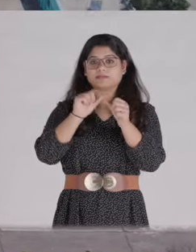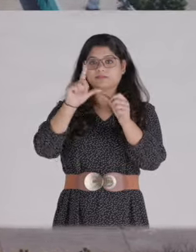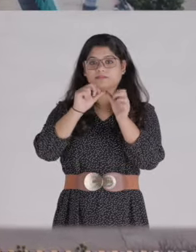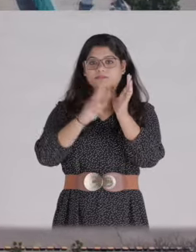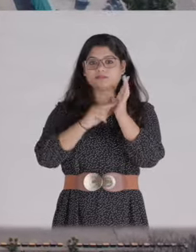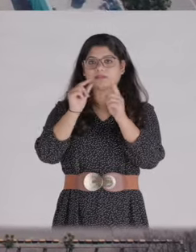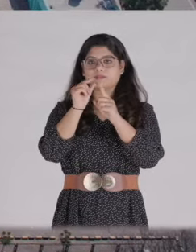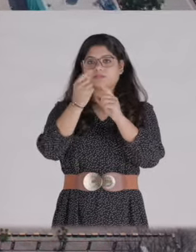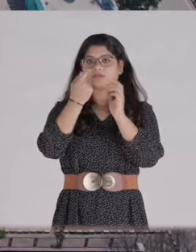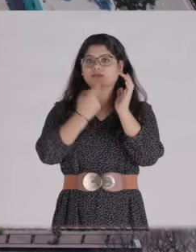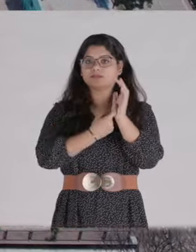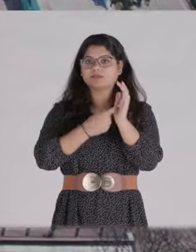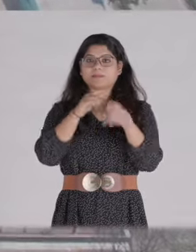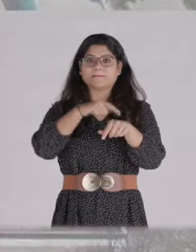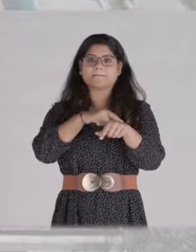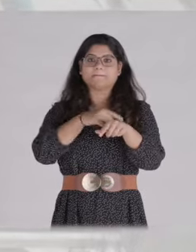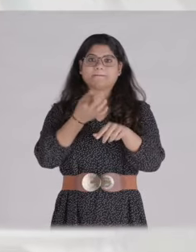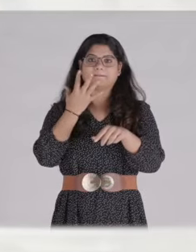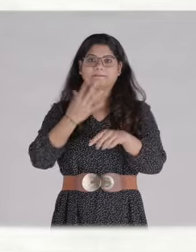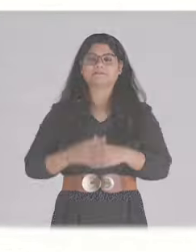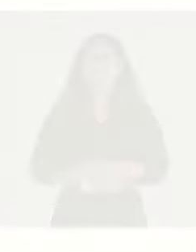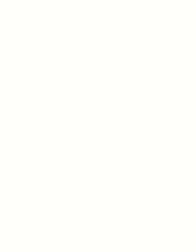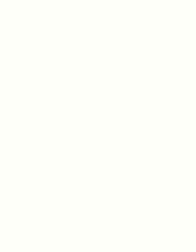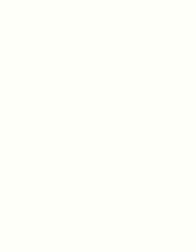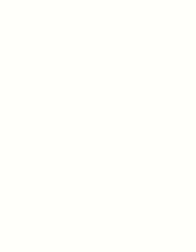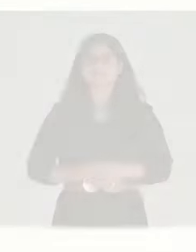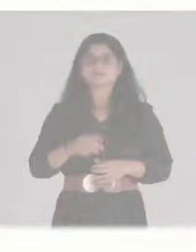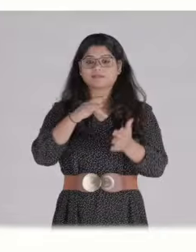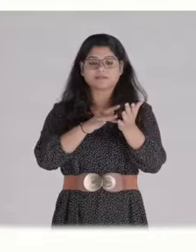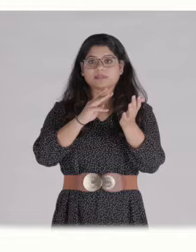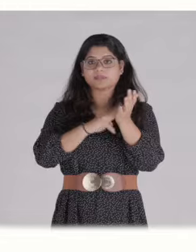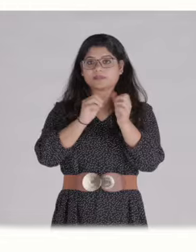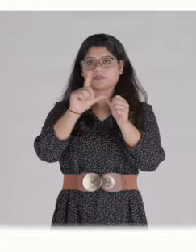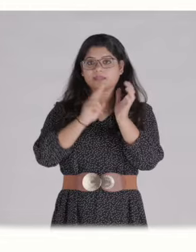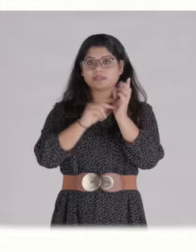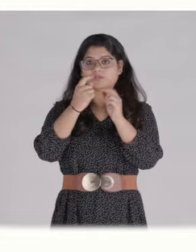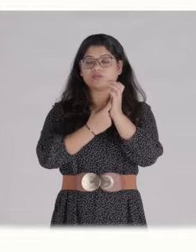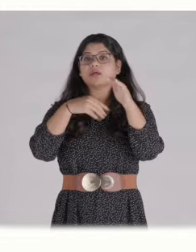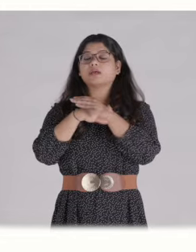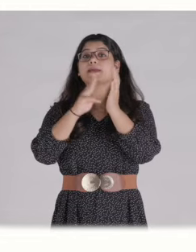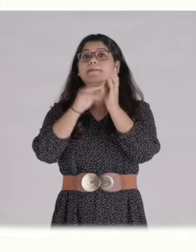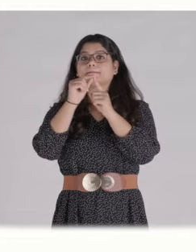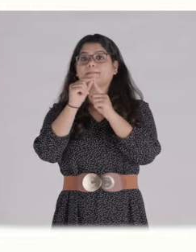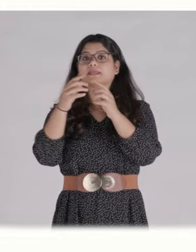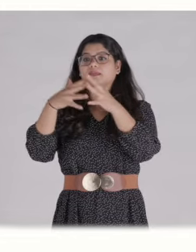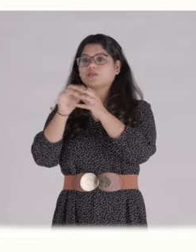The Malanpur Moment Malanpur, Madhya Pradesh. 22 kilometres from Gwalior.